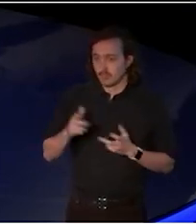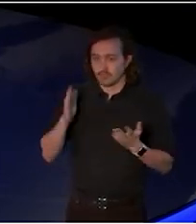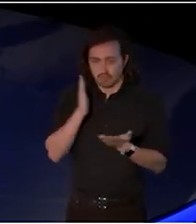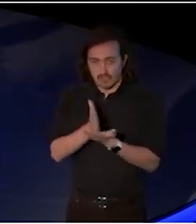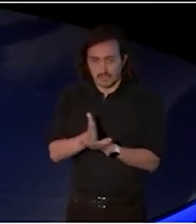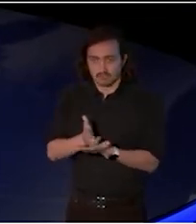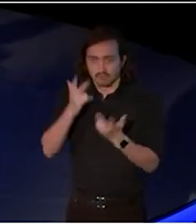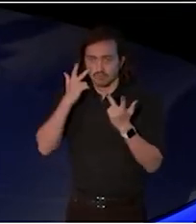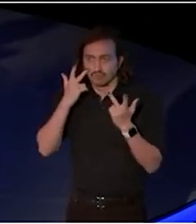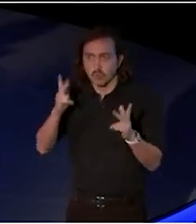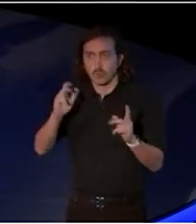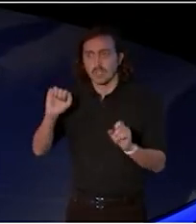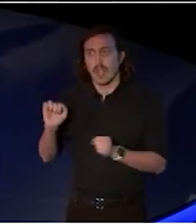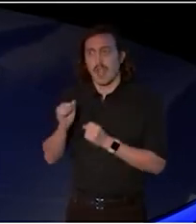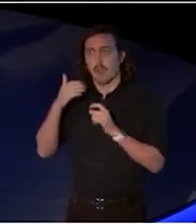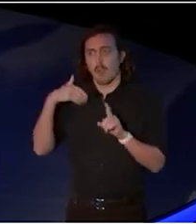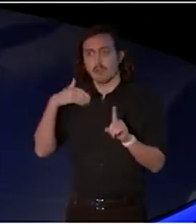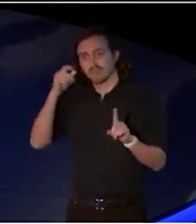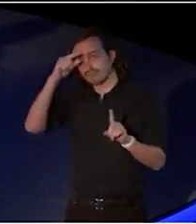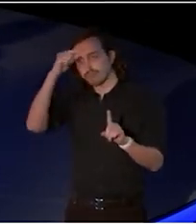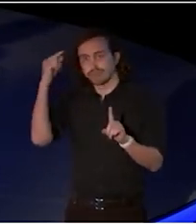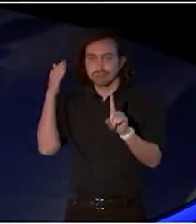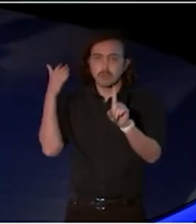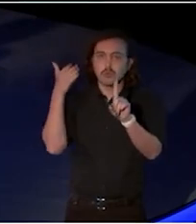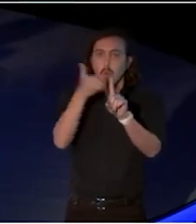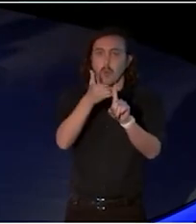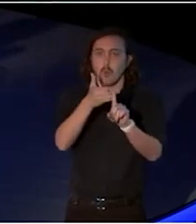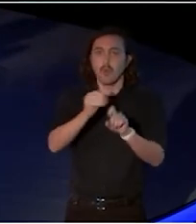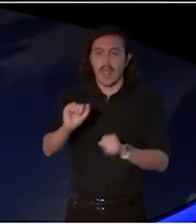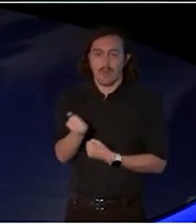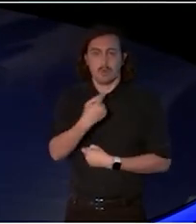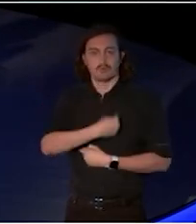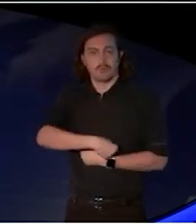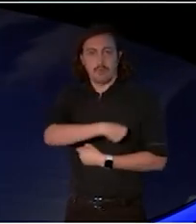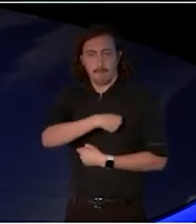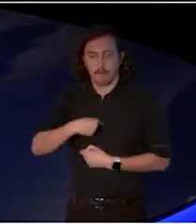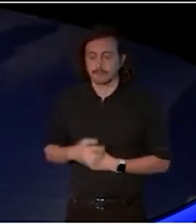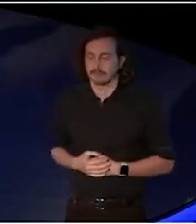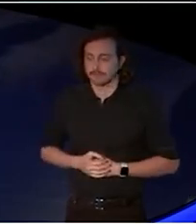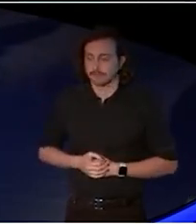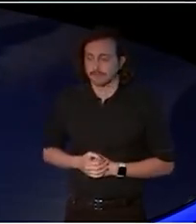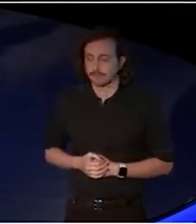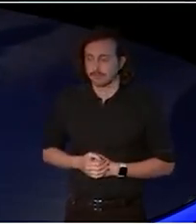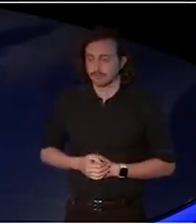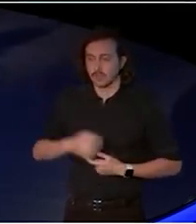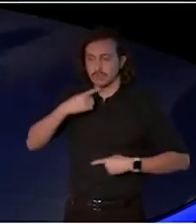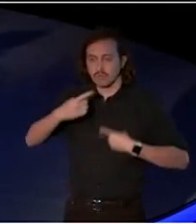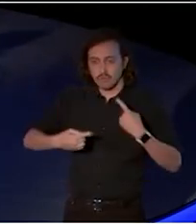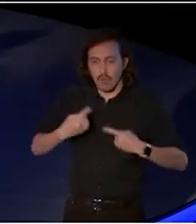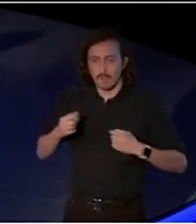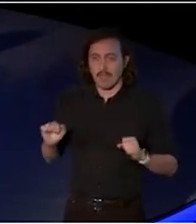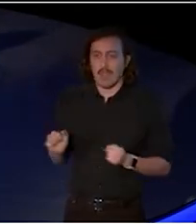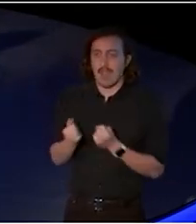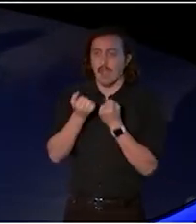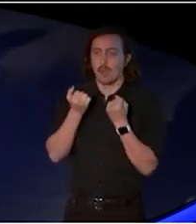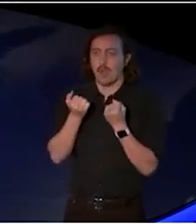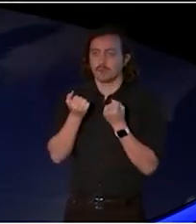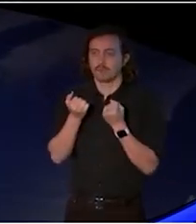It says what we're committed to do. It describes our whole mission and that is to